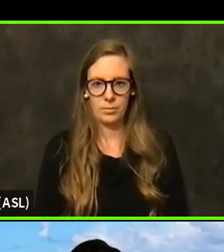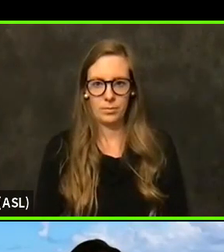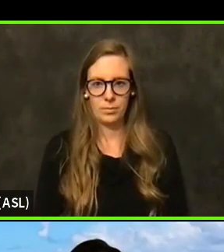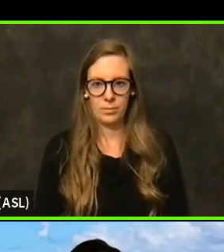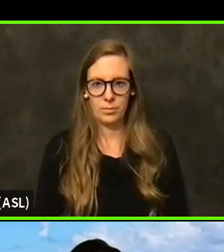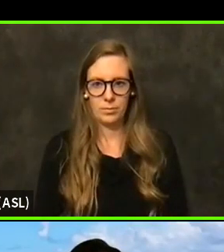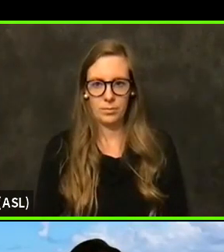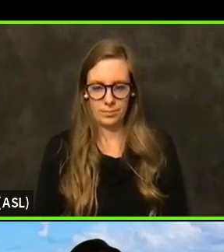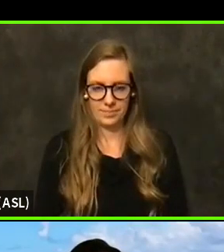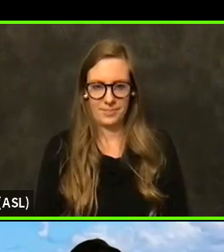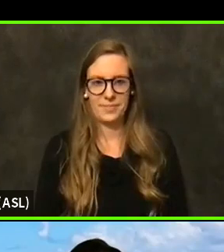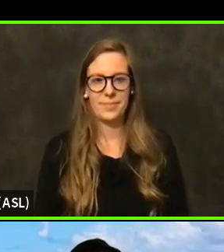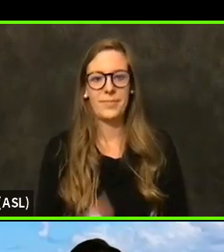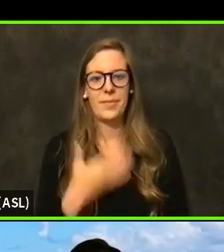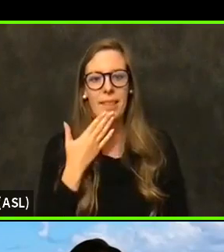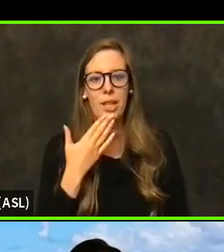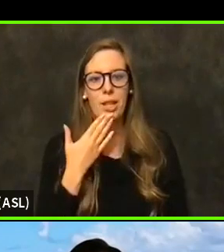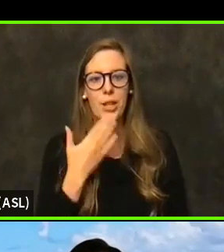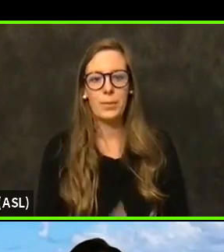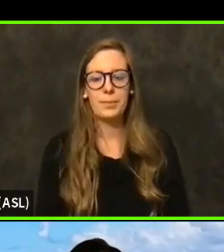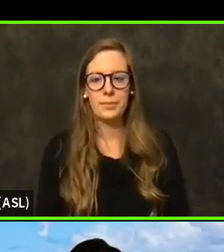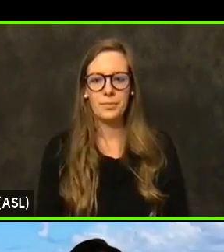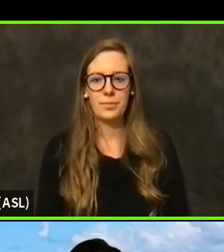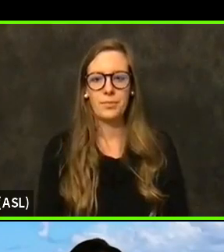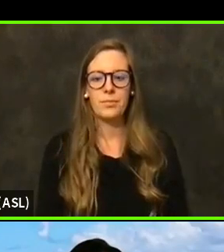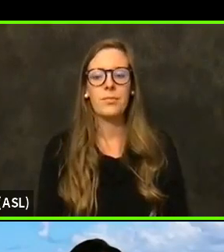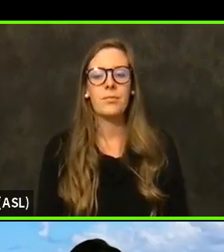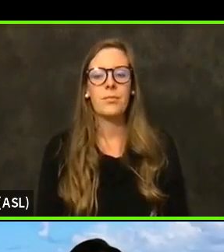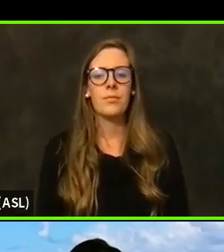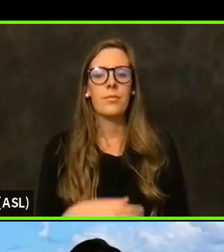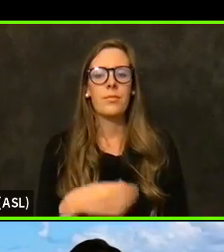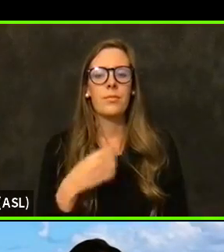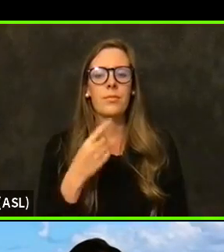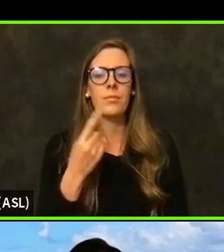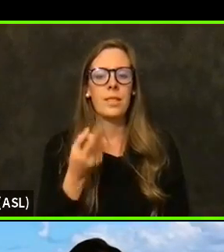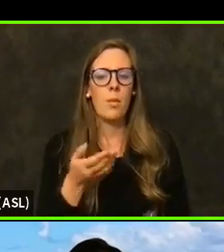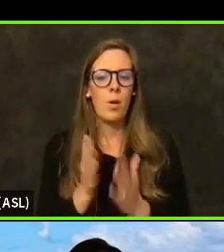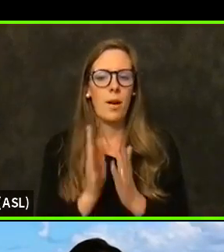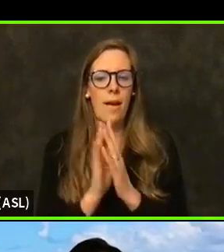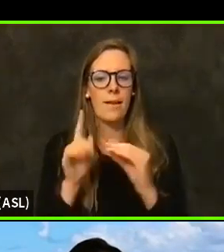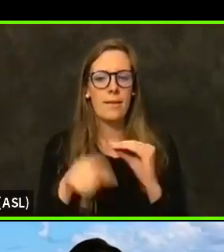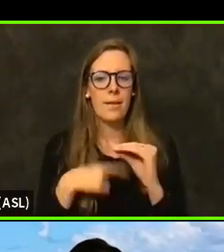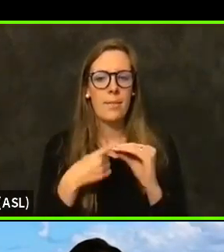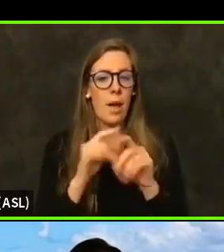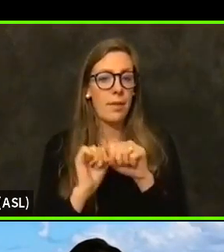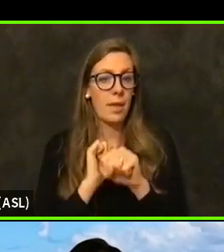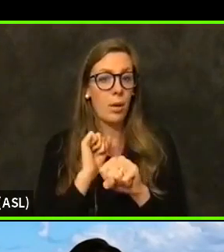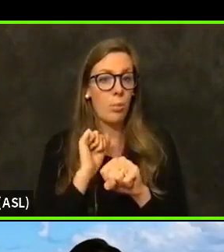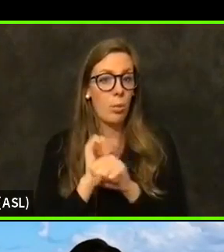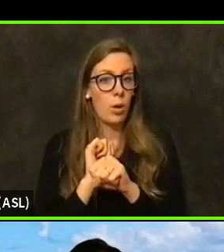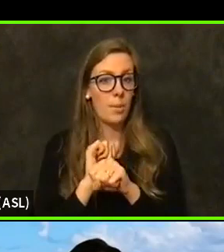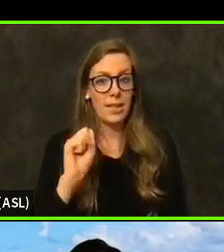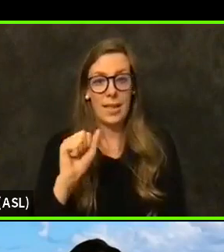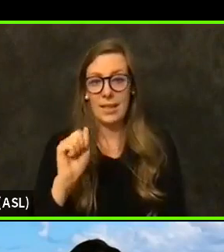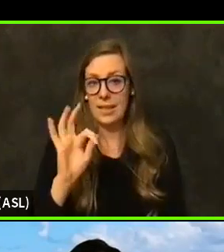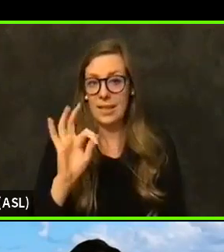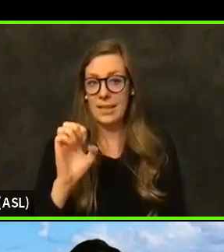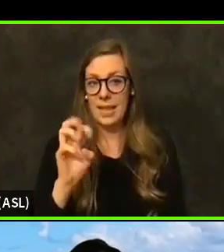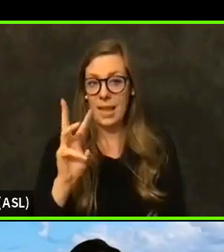Great, thank you. There also were a couple of questions concerning the appointments at the Safeway pharmacies.